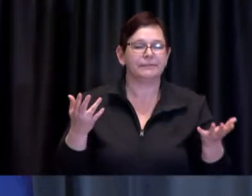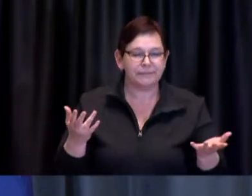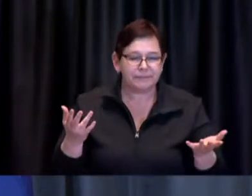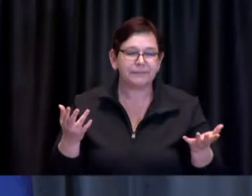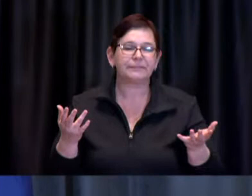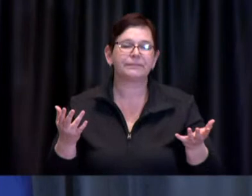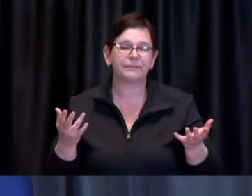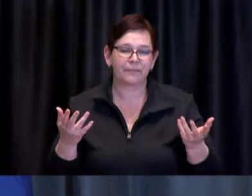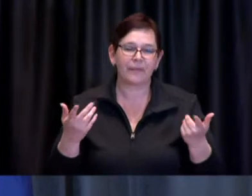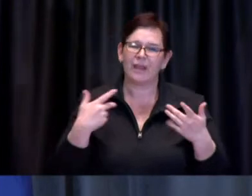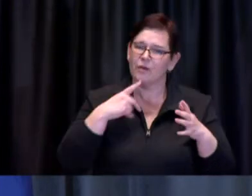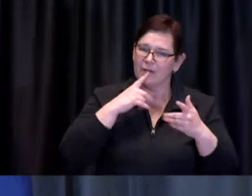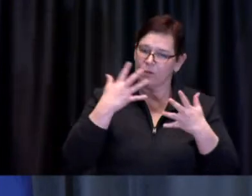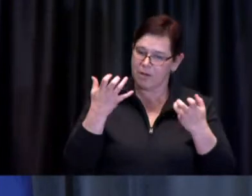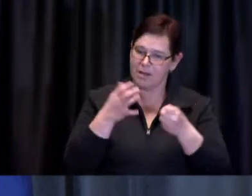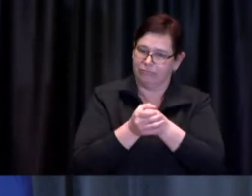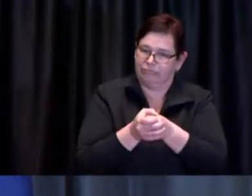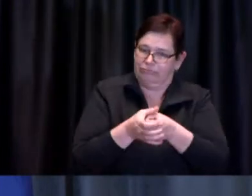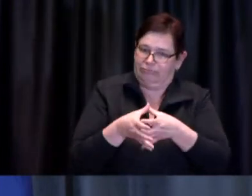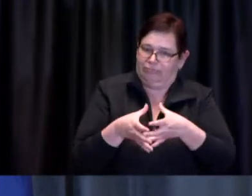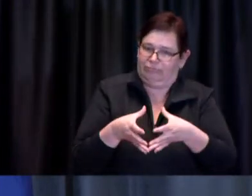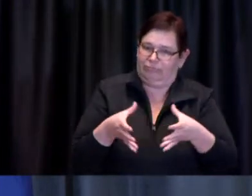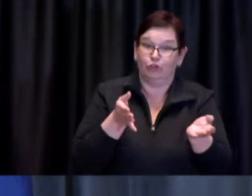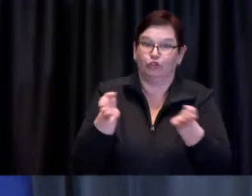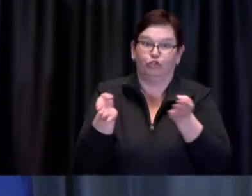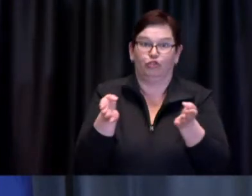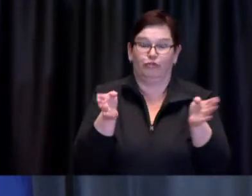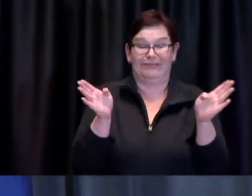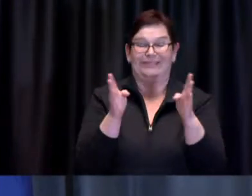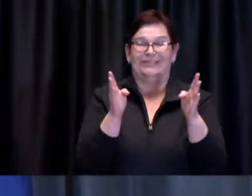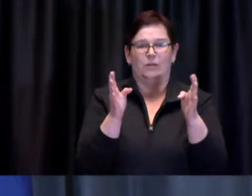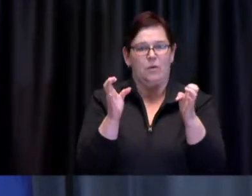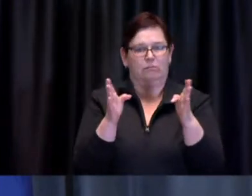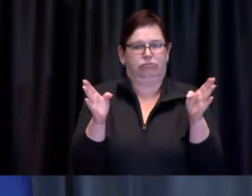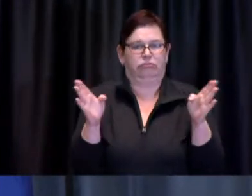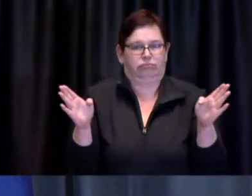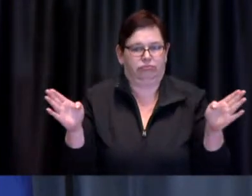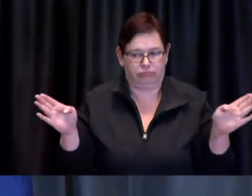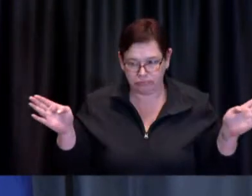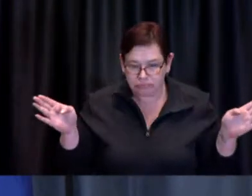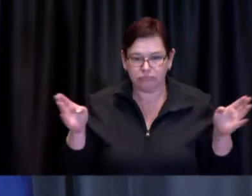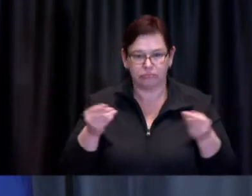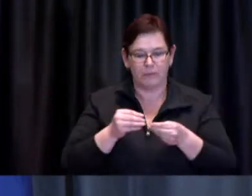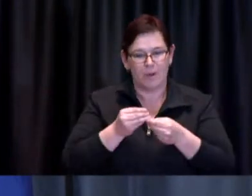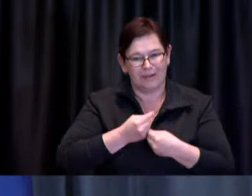in order to protect vaccine allotment for our Hospital and Ontario Health Team partners as well,